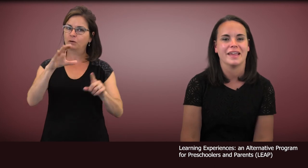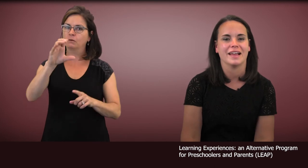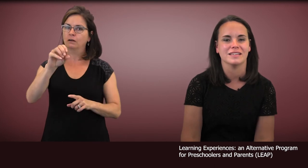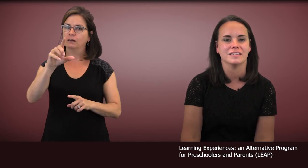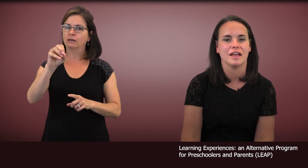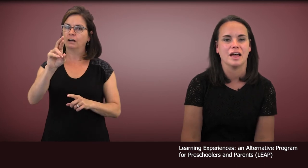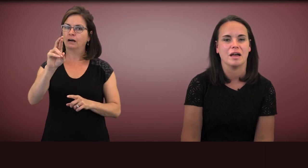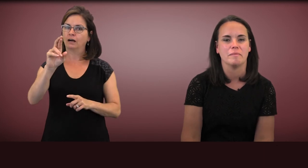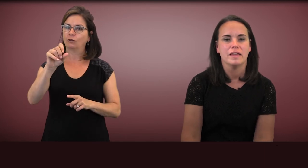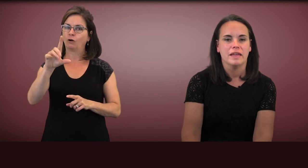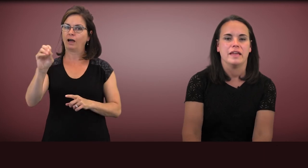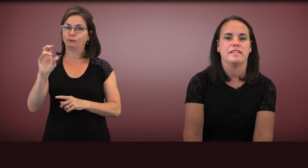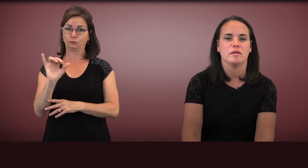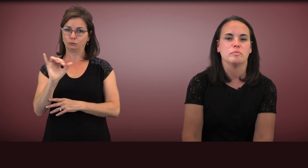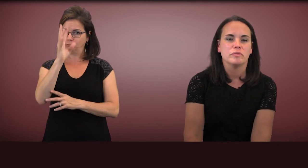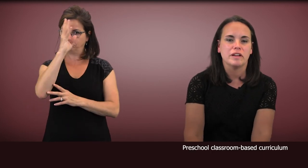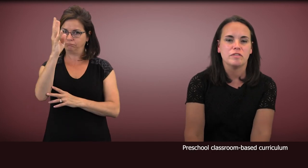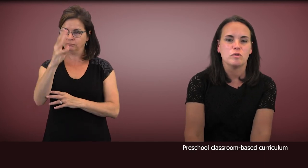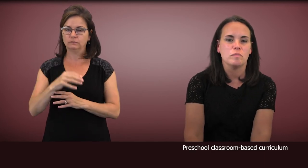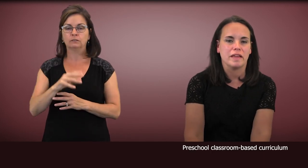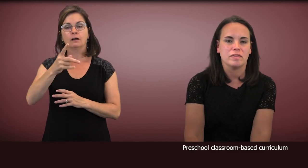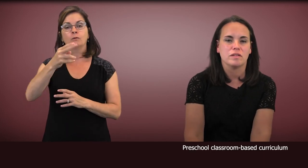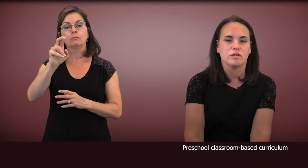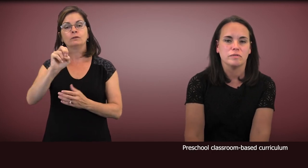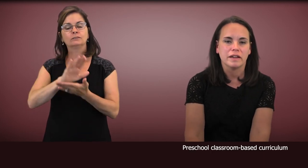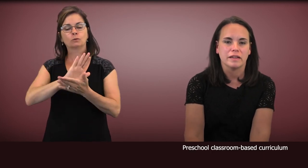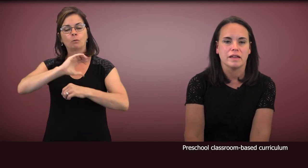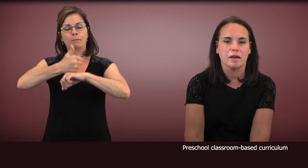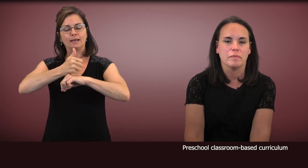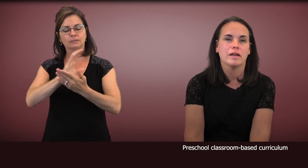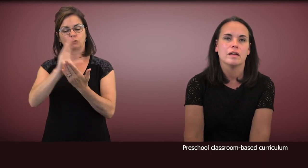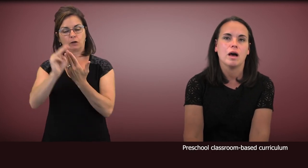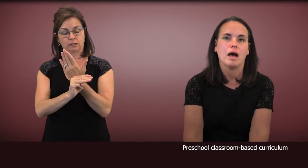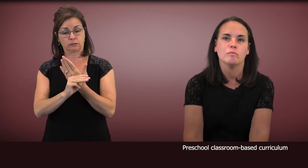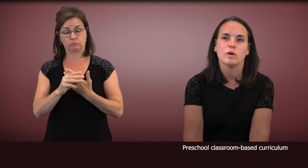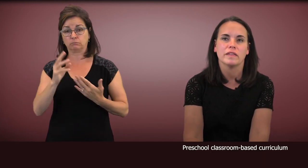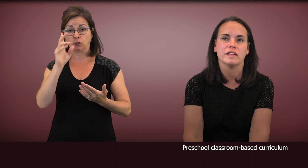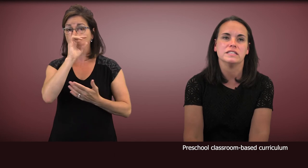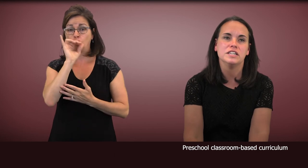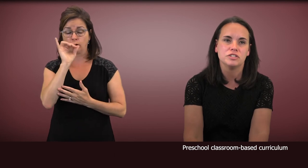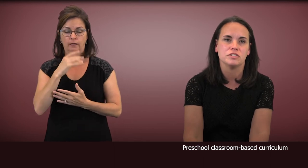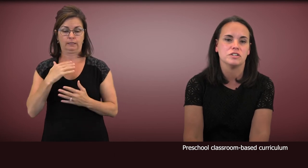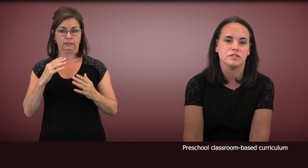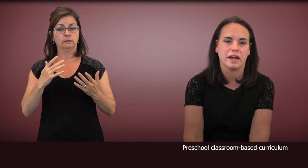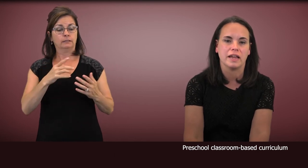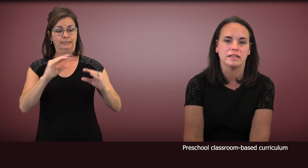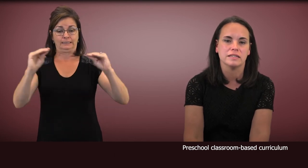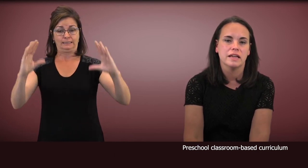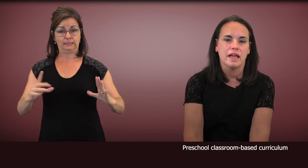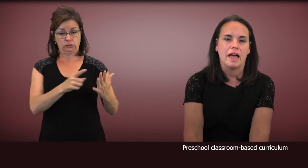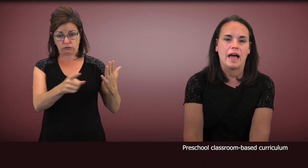and it's a preschool based curriculum, where the teachers are trained